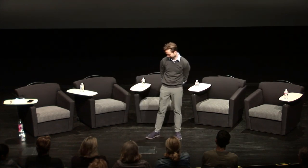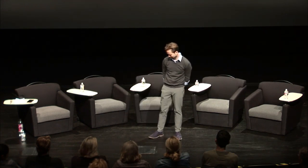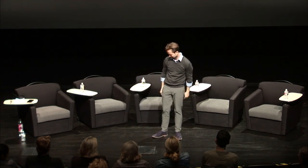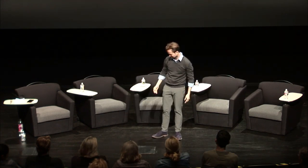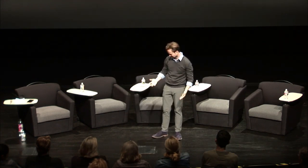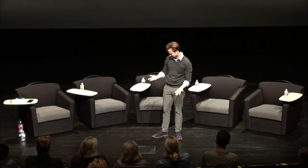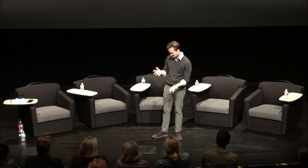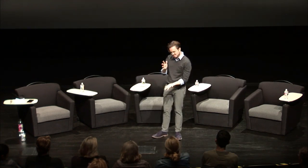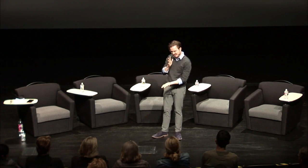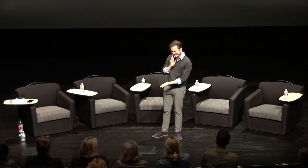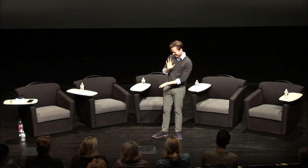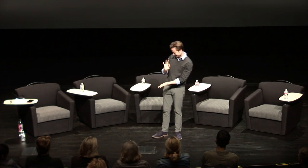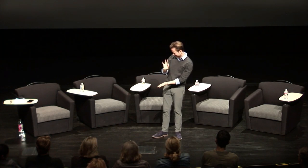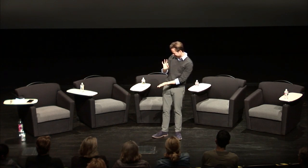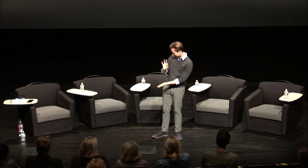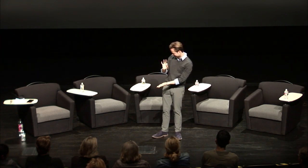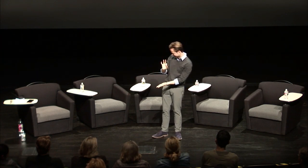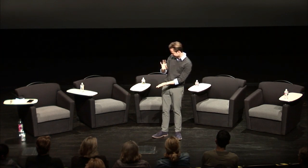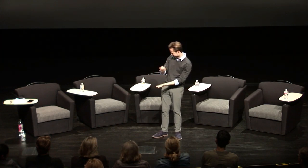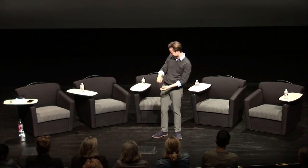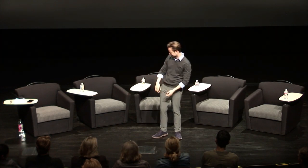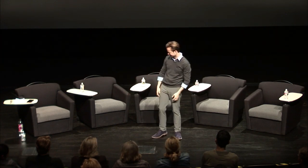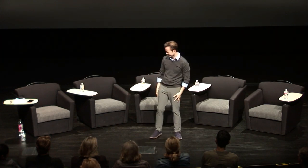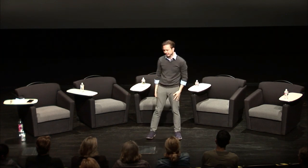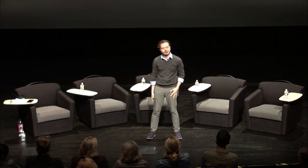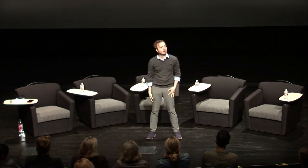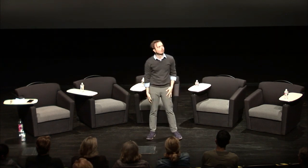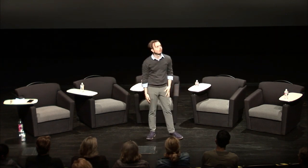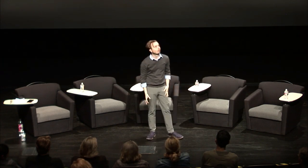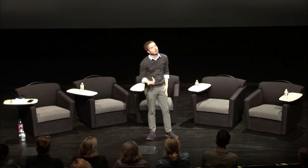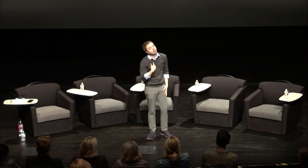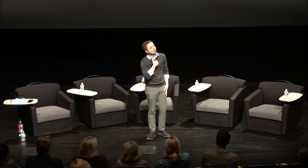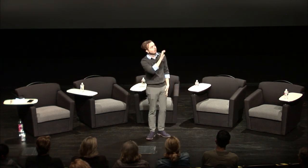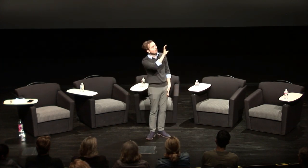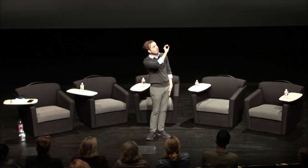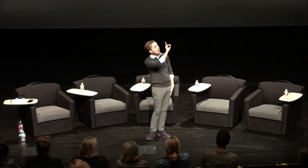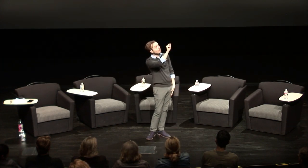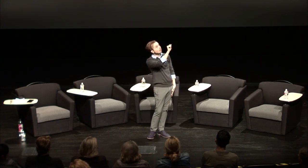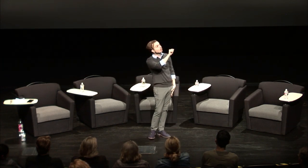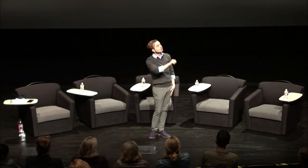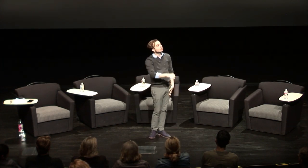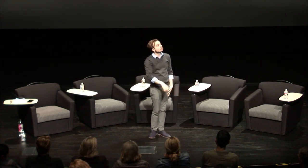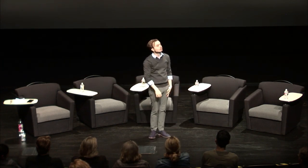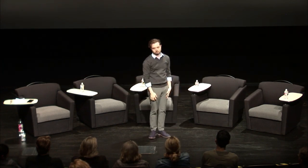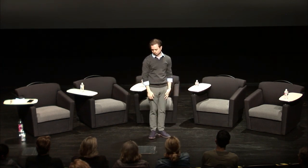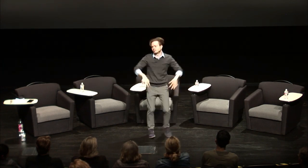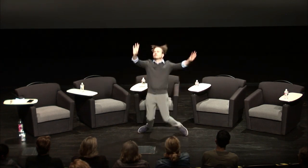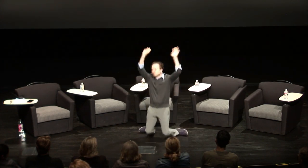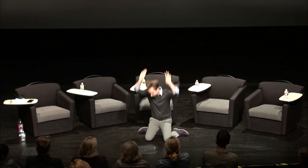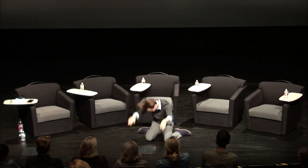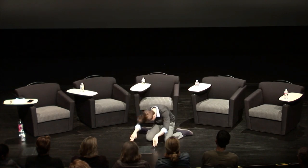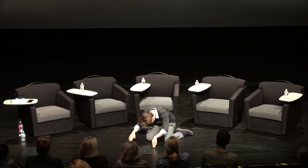he said what are you like 9 said well I am a CODA and they welcomed to me